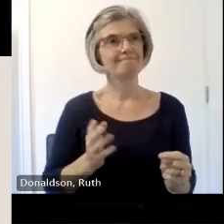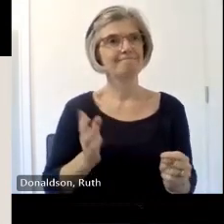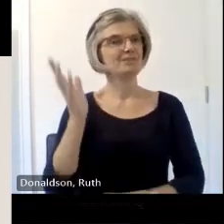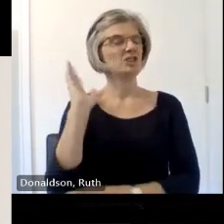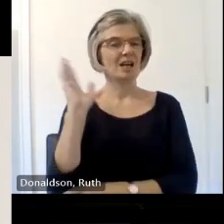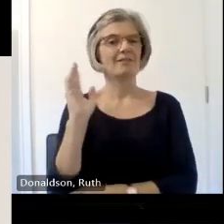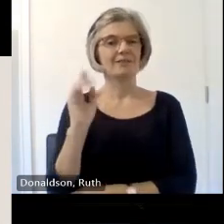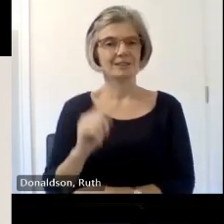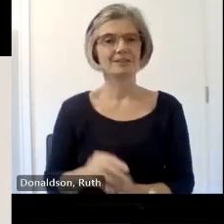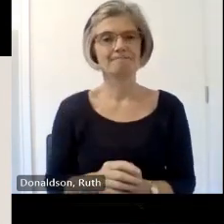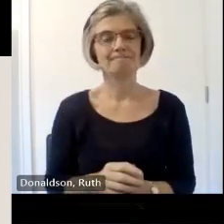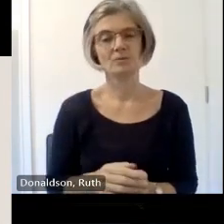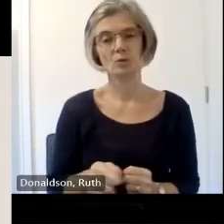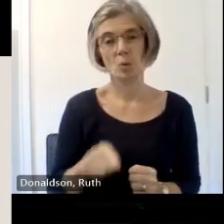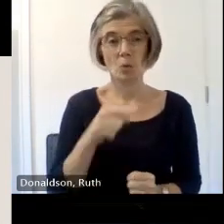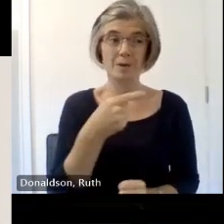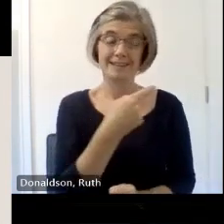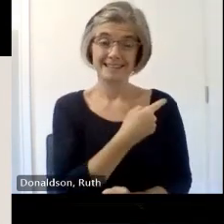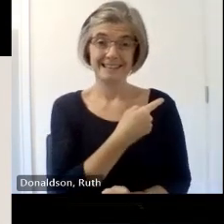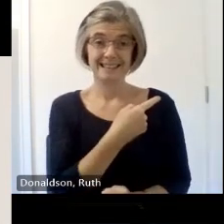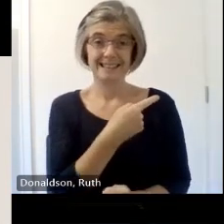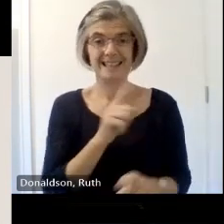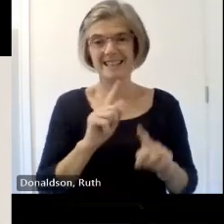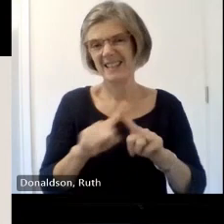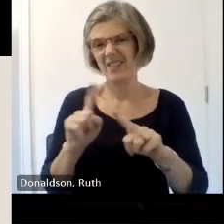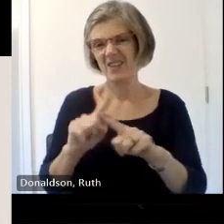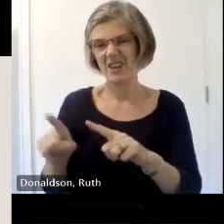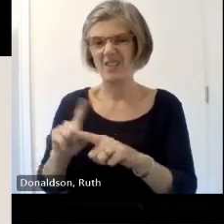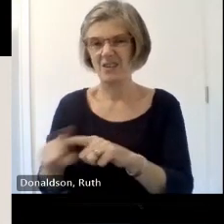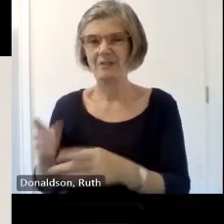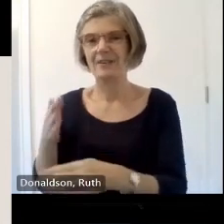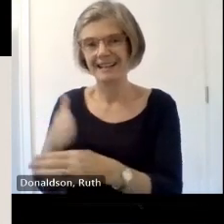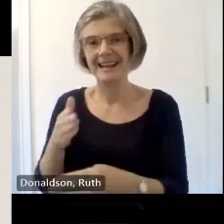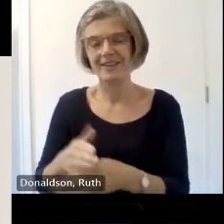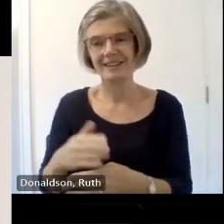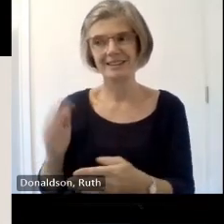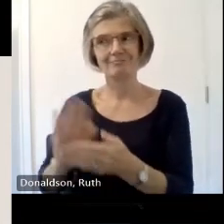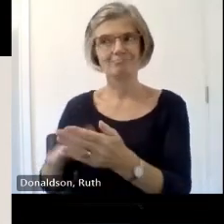over3 million PS and small grants to churches we published numerous books and Guide boots